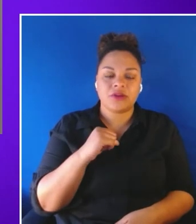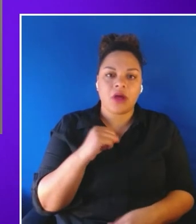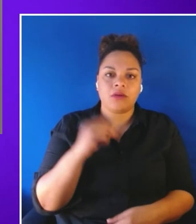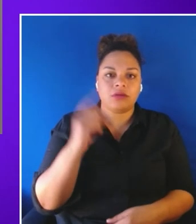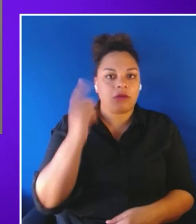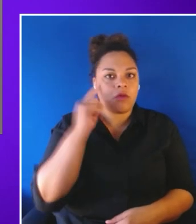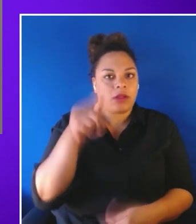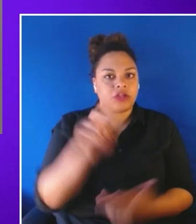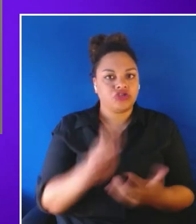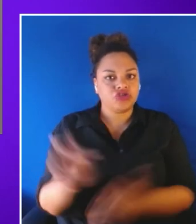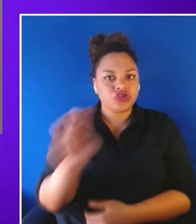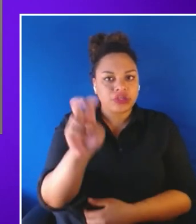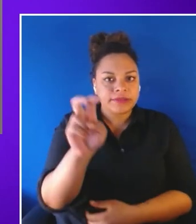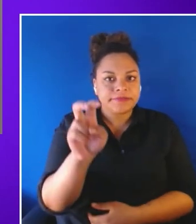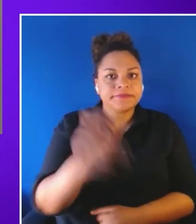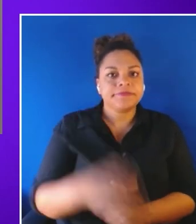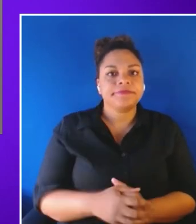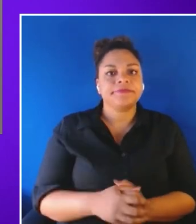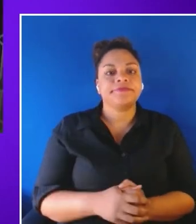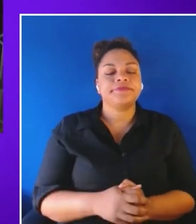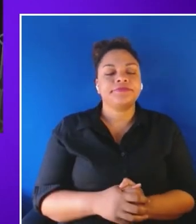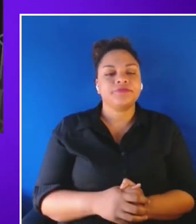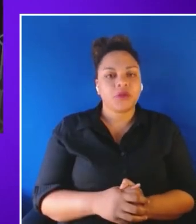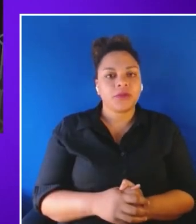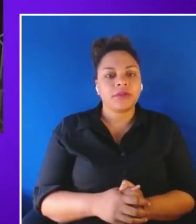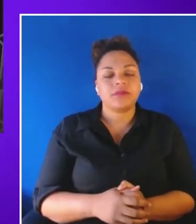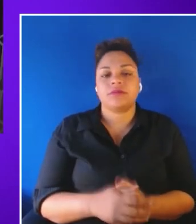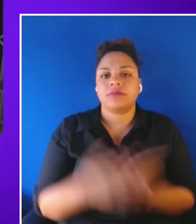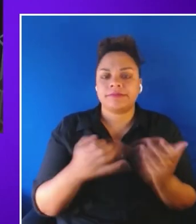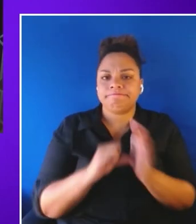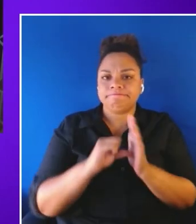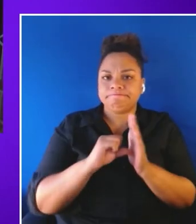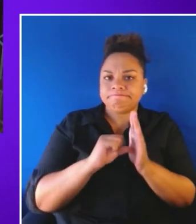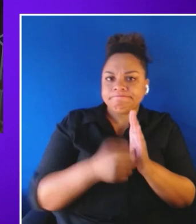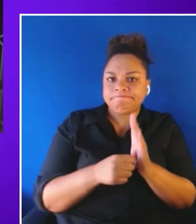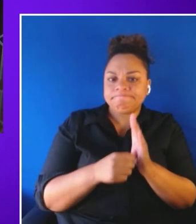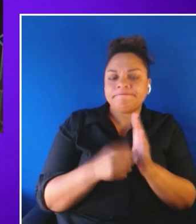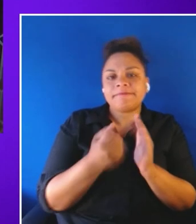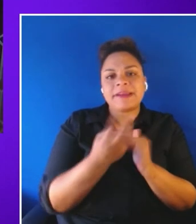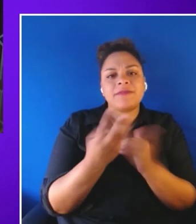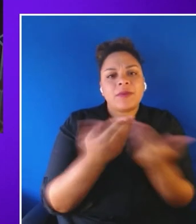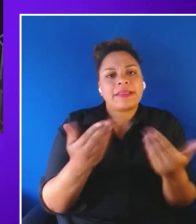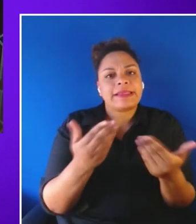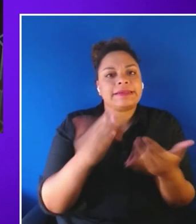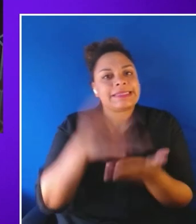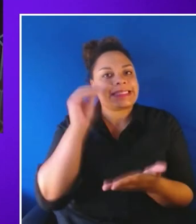So to close I would like to highlight a few key takeaways. Uh first you know we need to